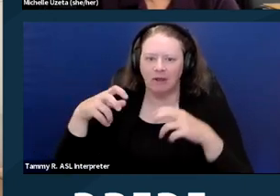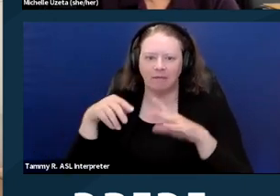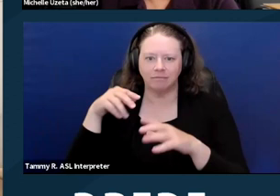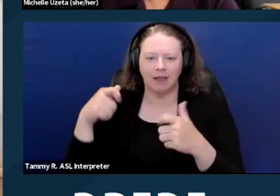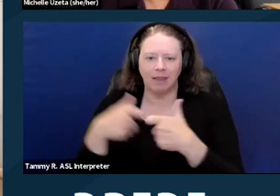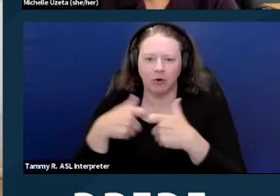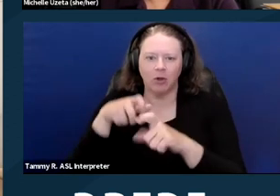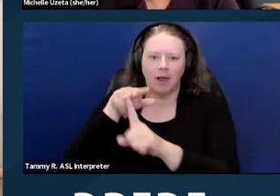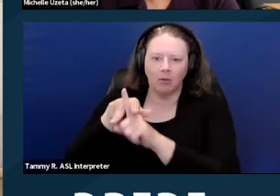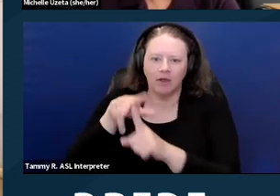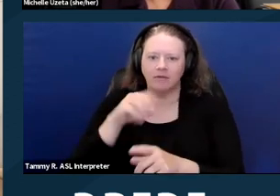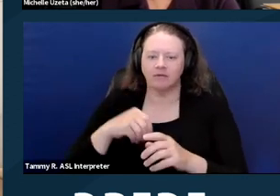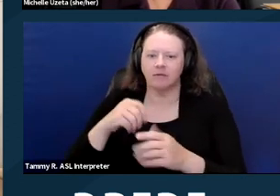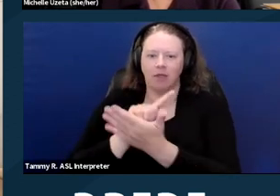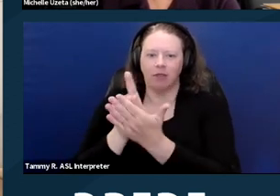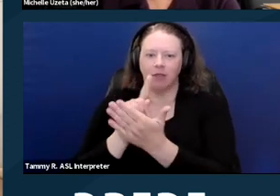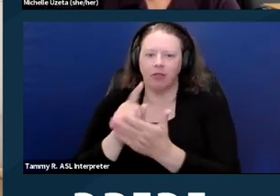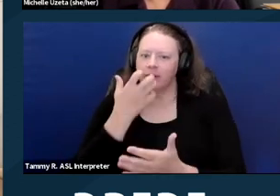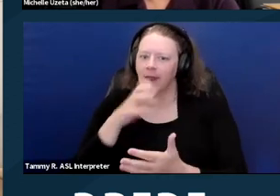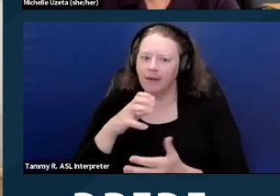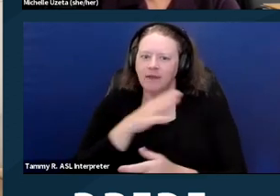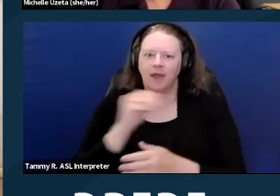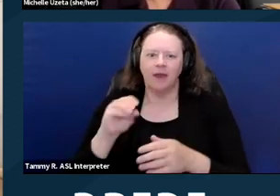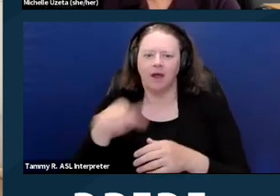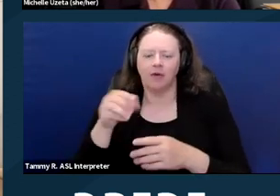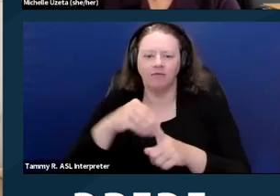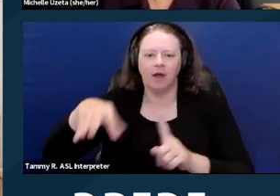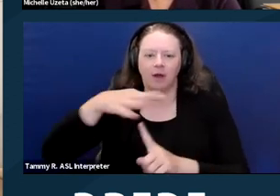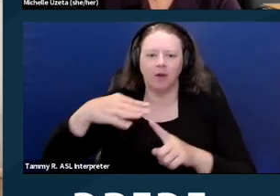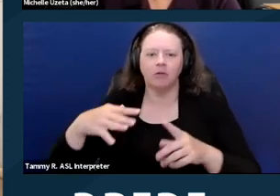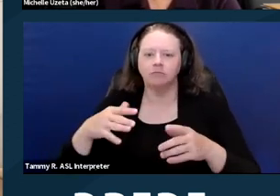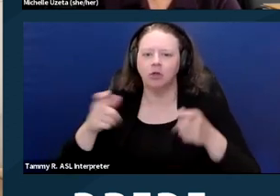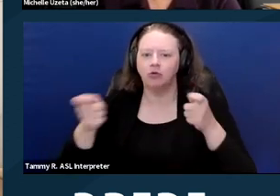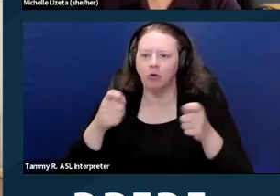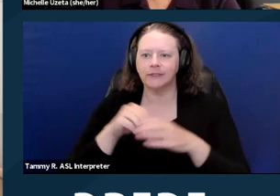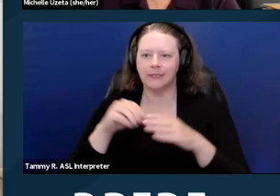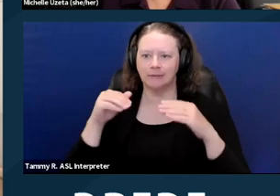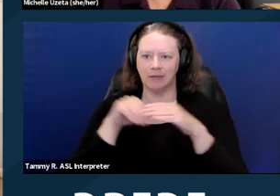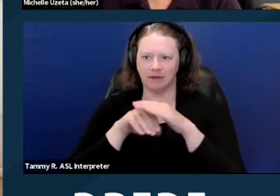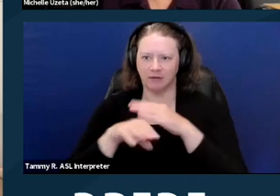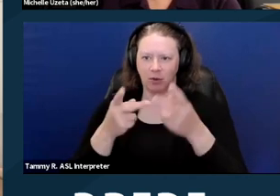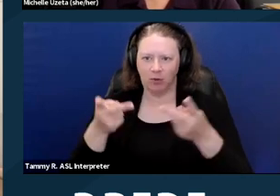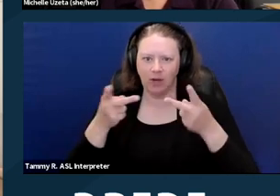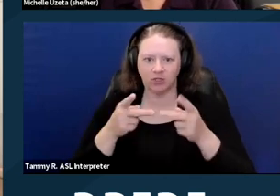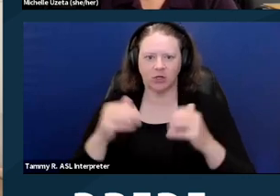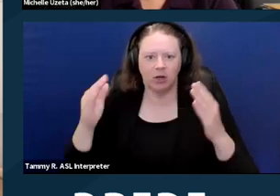Reinforced walls so people can install grab bars when they need them, and usable kitchens and bathrooms,